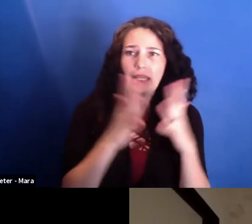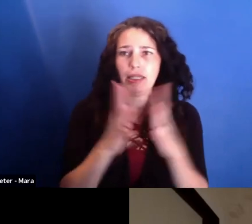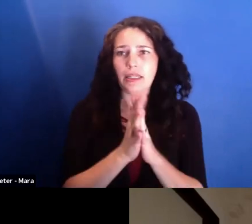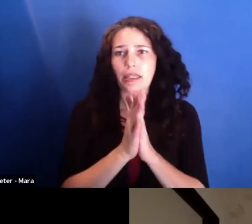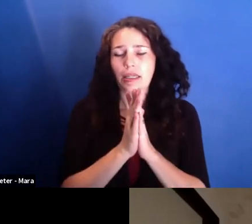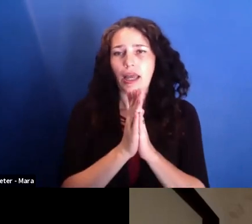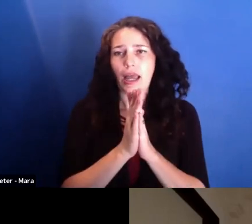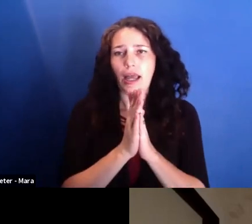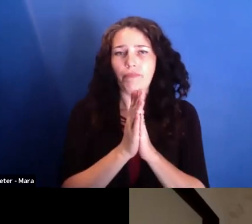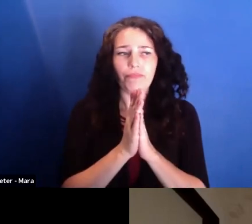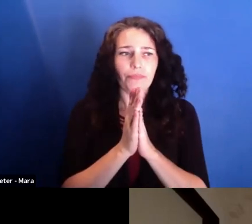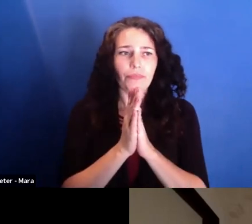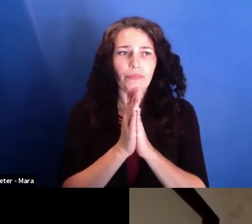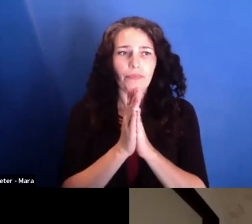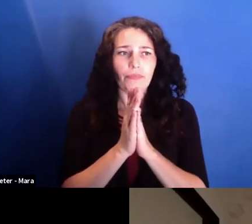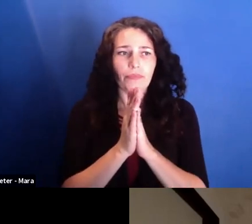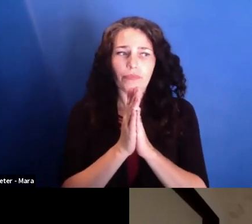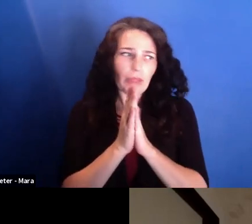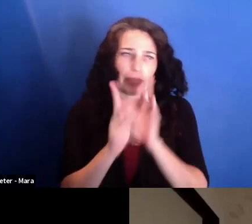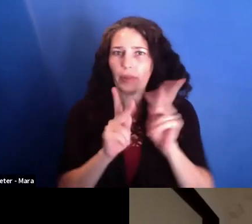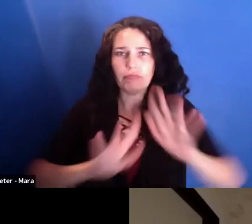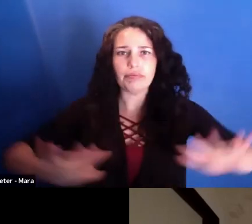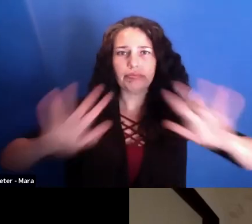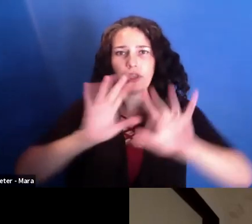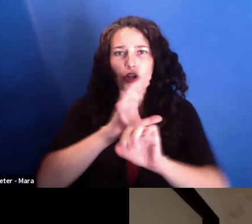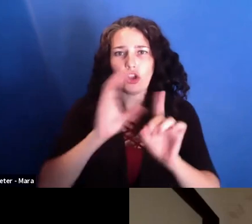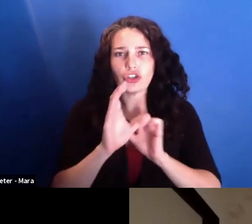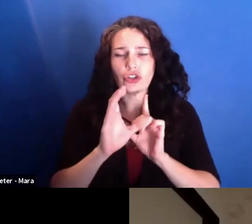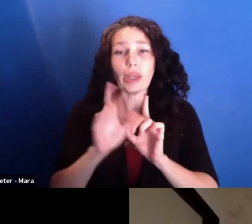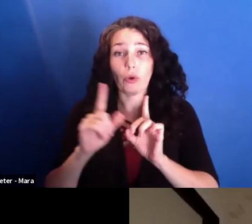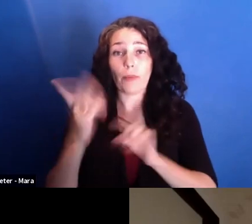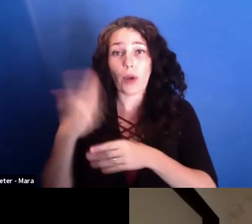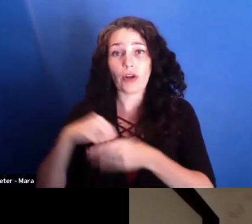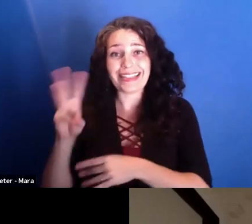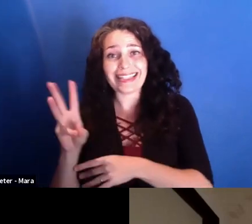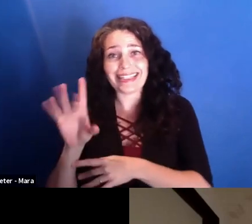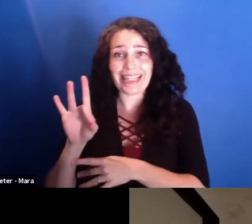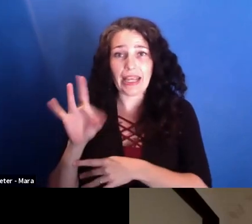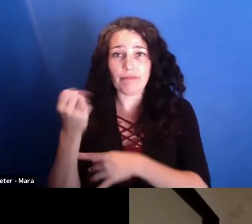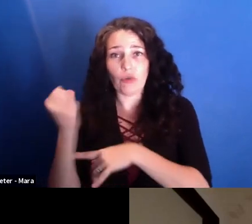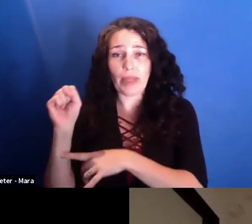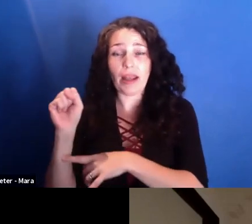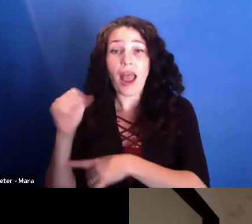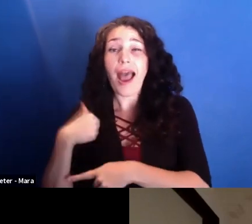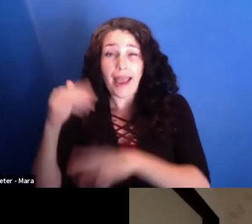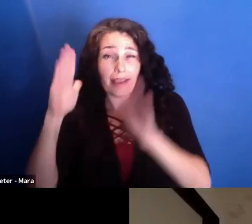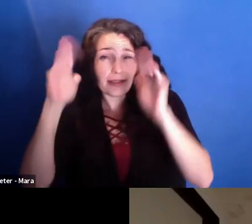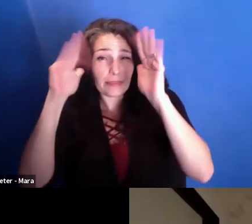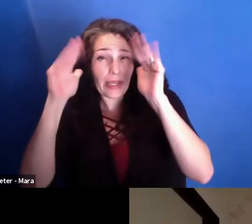that were part of the '68 movement, I always expected in Eastern Europe something like that to happen before things can really change,